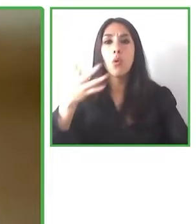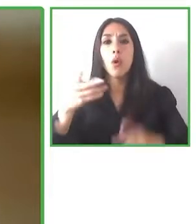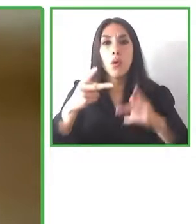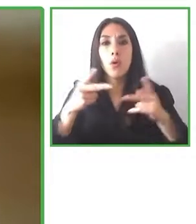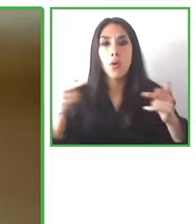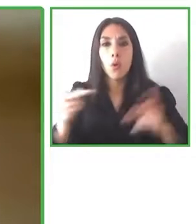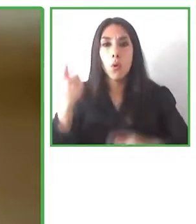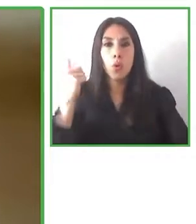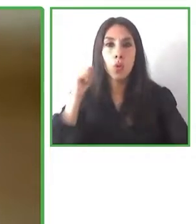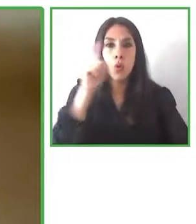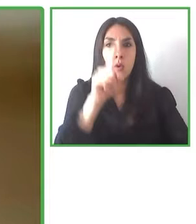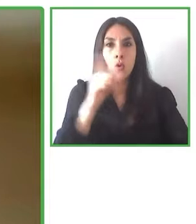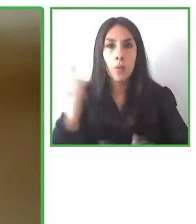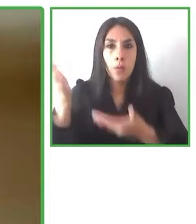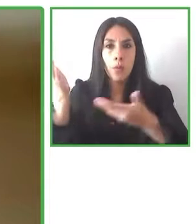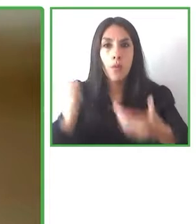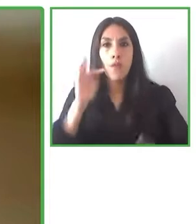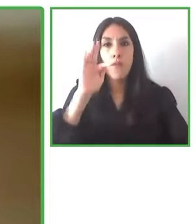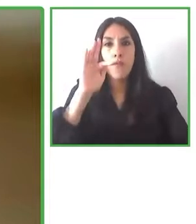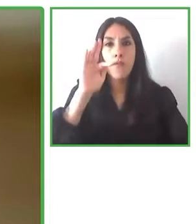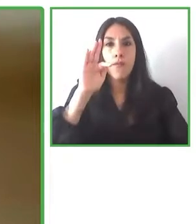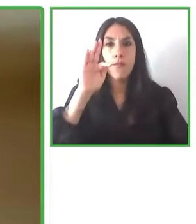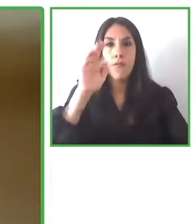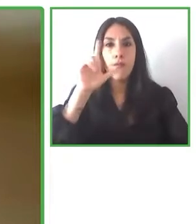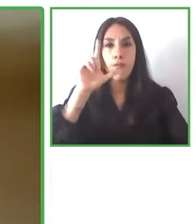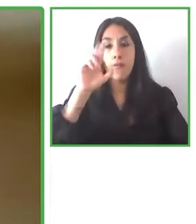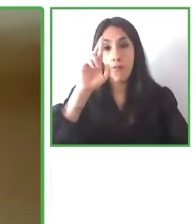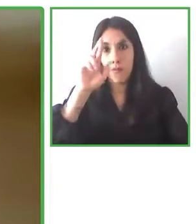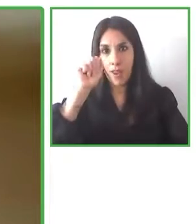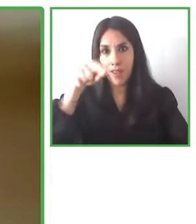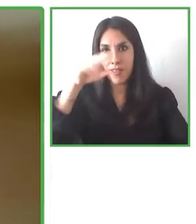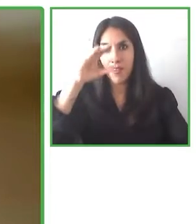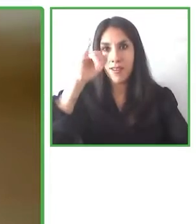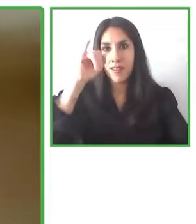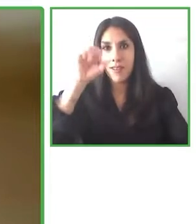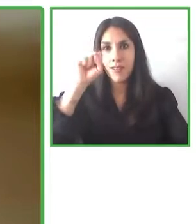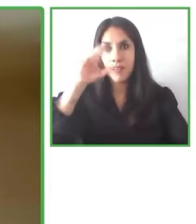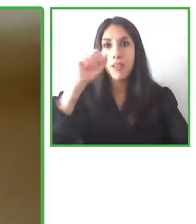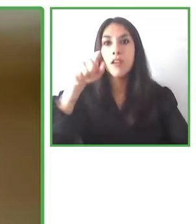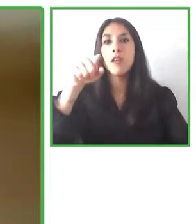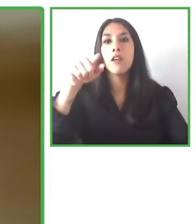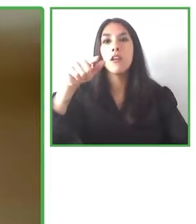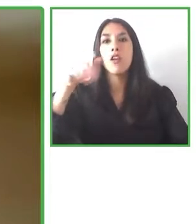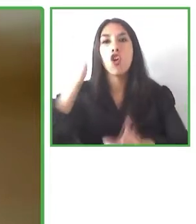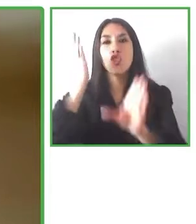Now we are going to give our warm welcome to Francisca Flarenzano, she's a